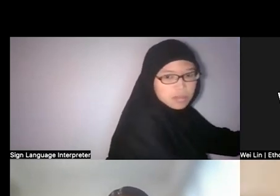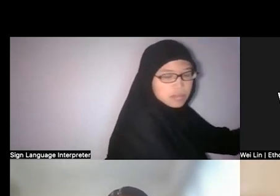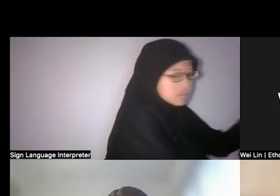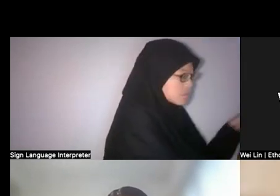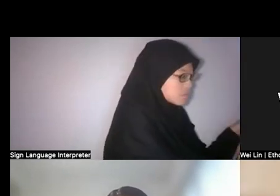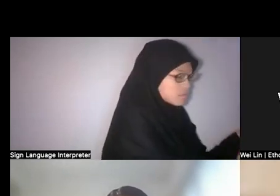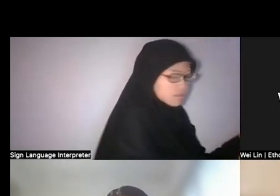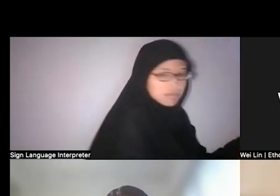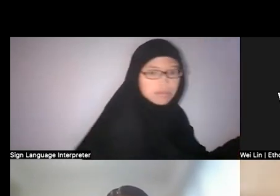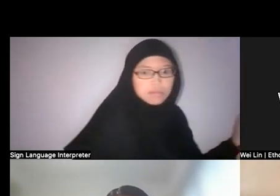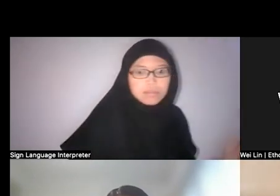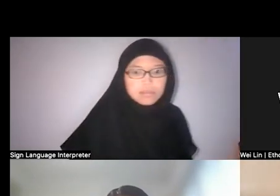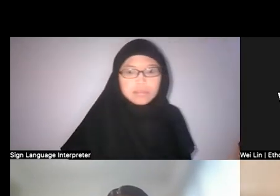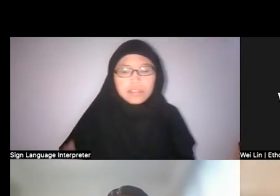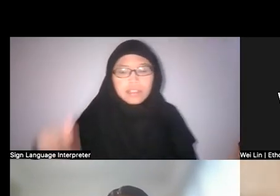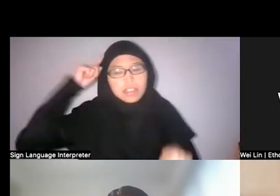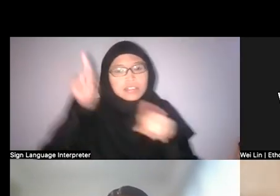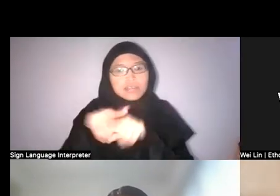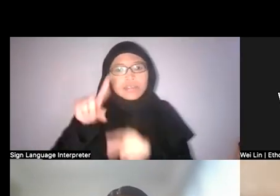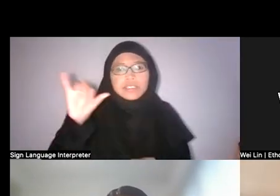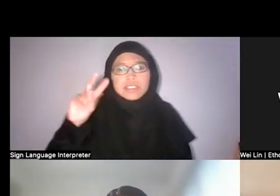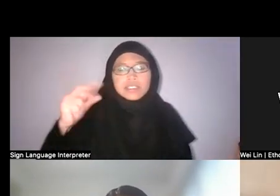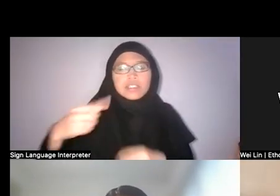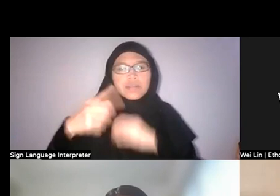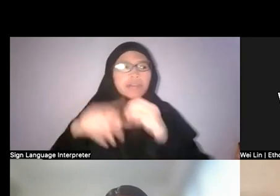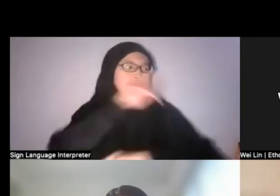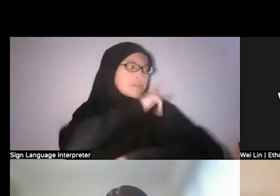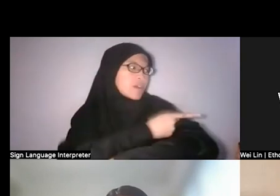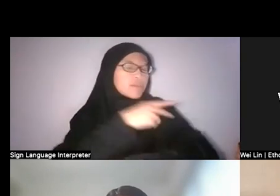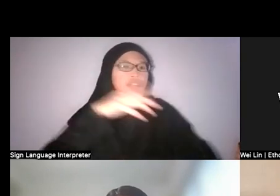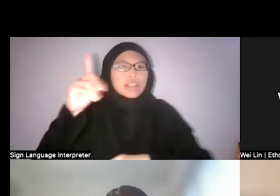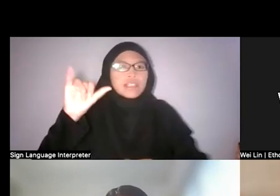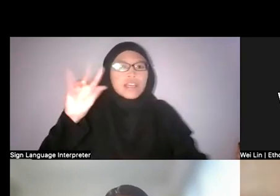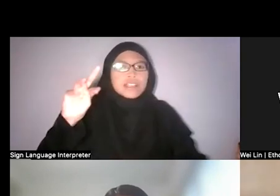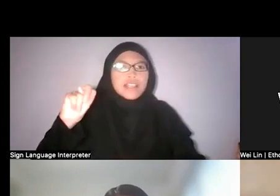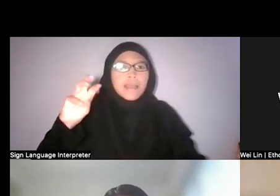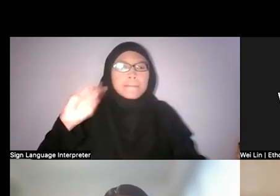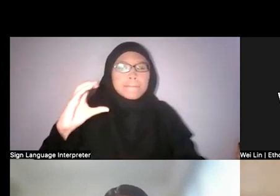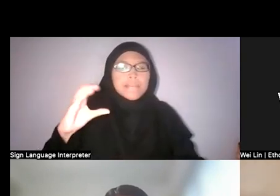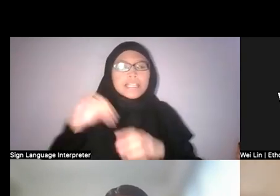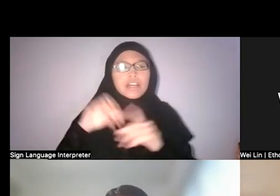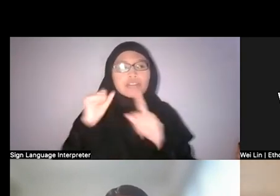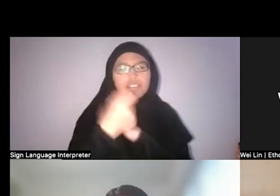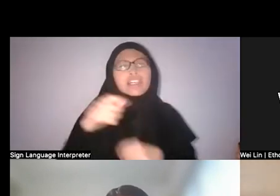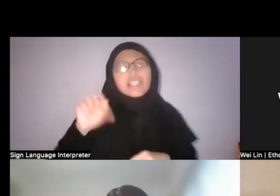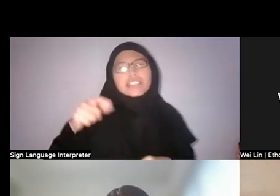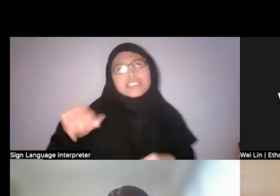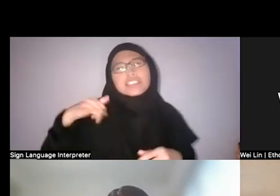environmental history because I think that’s very important. And for me, it’s also even a work-in-progress as I’m doing even more research on it,